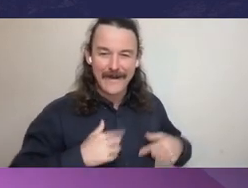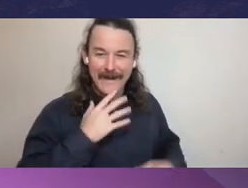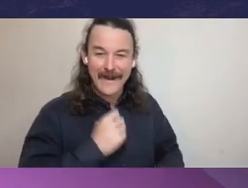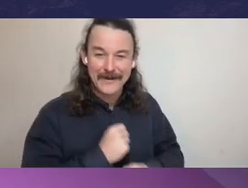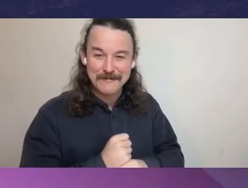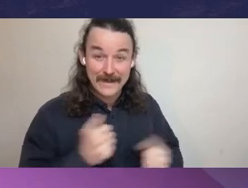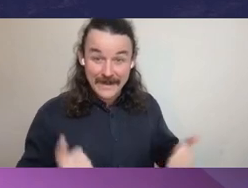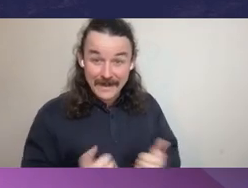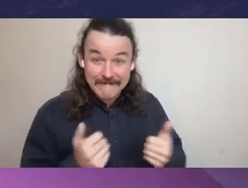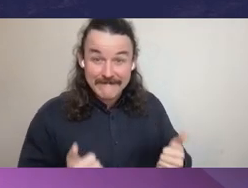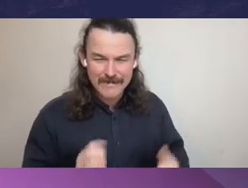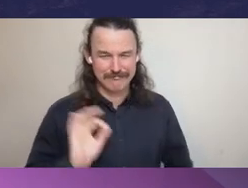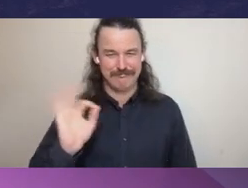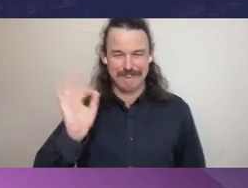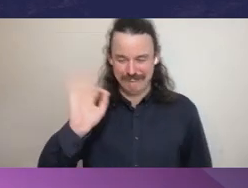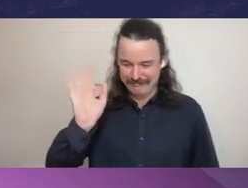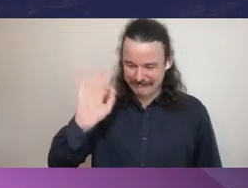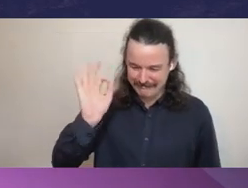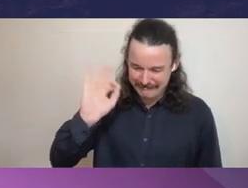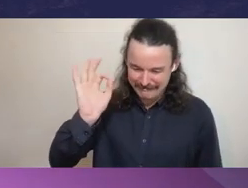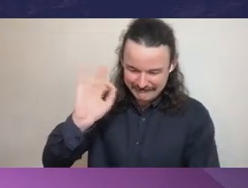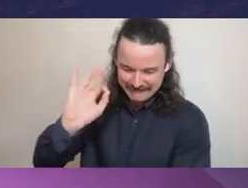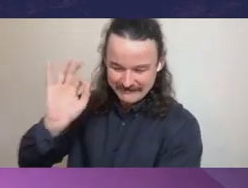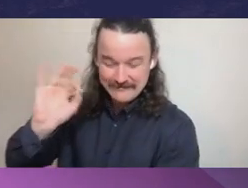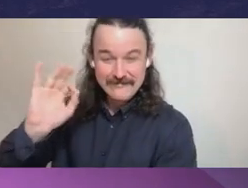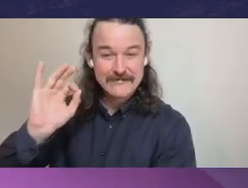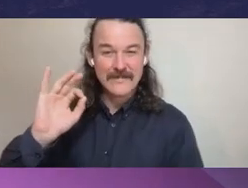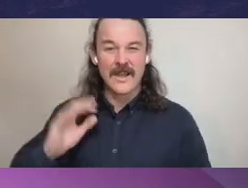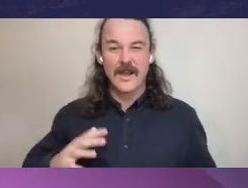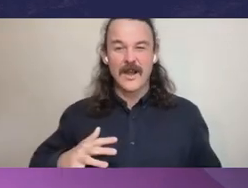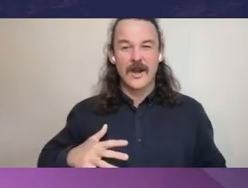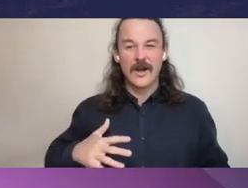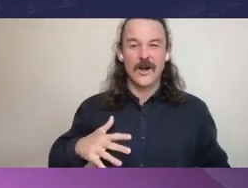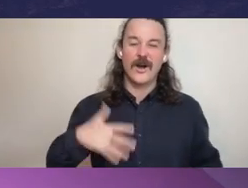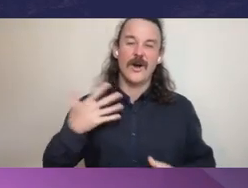I mean, I'm not going to expand on the social contract between government and the people and democracy itself.